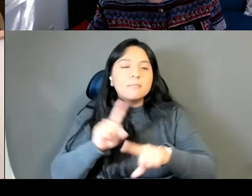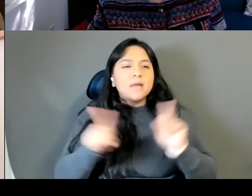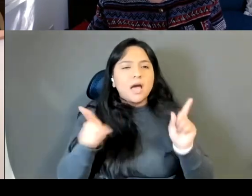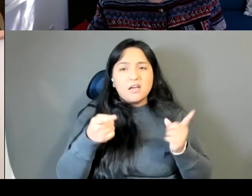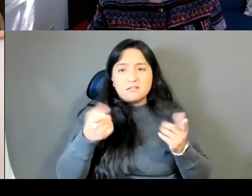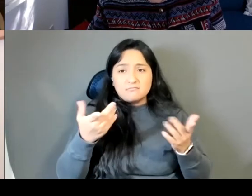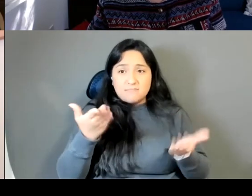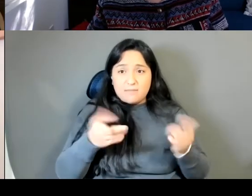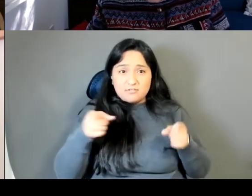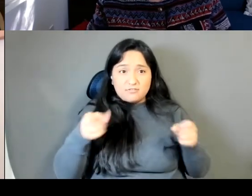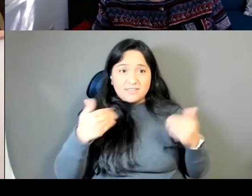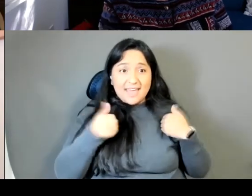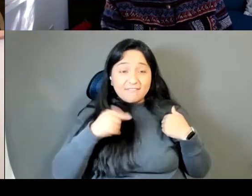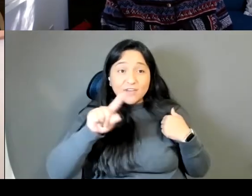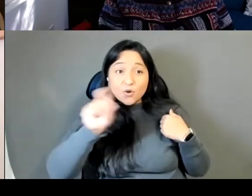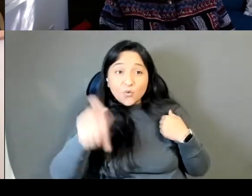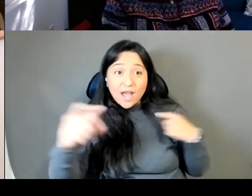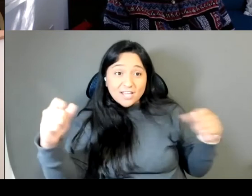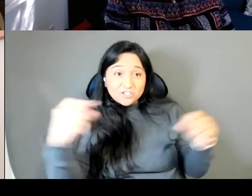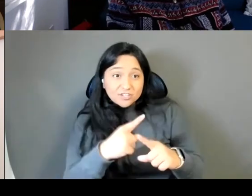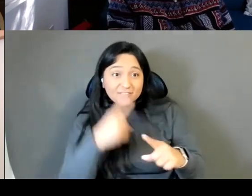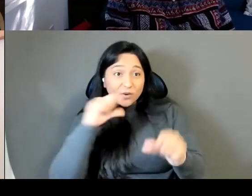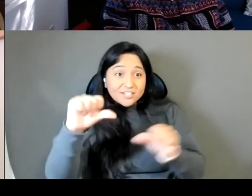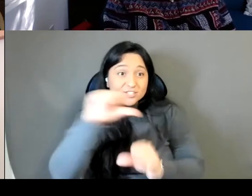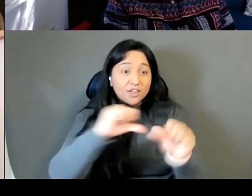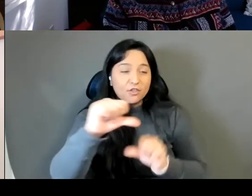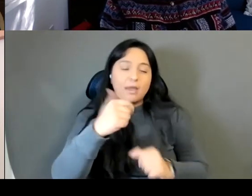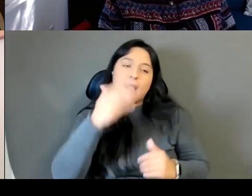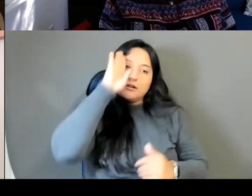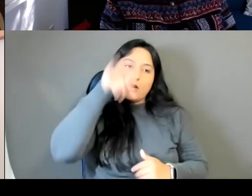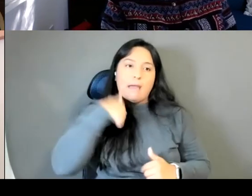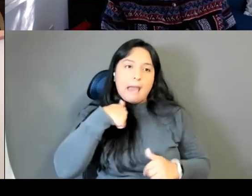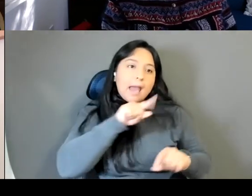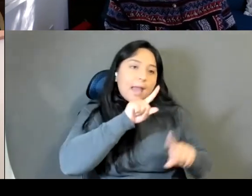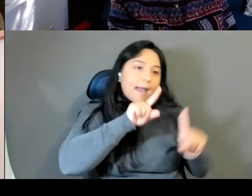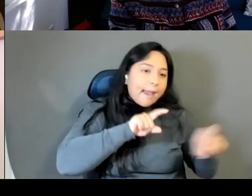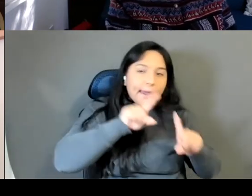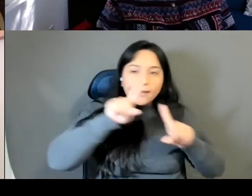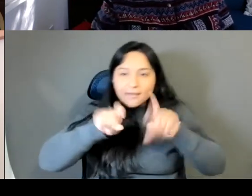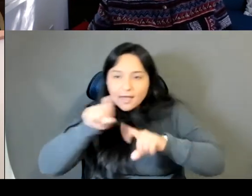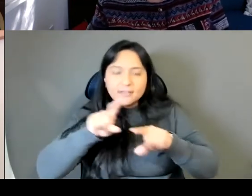I know I have sort of taken up our hour asking you both questions, and no pressure but if